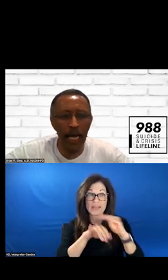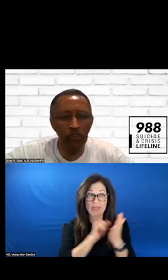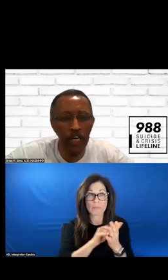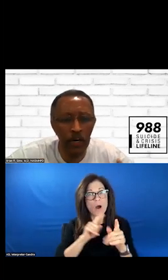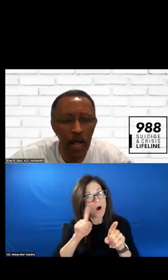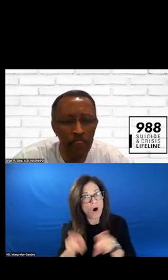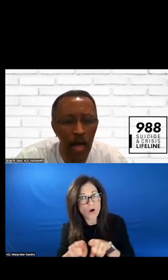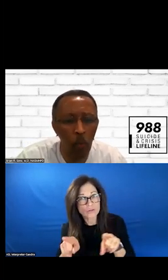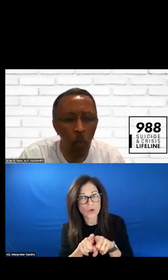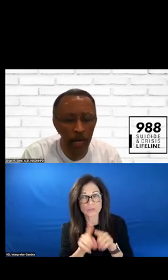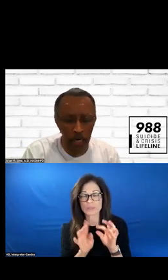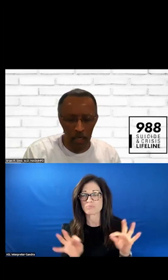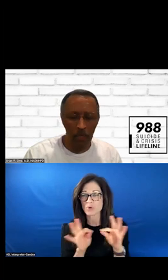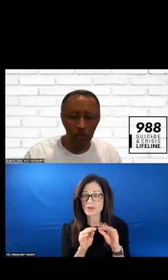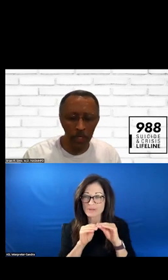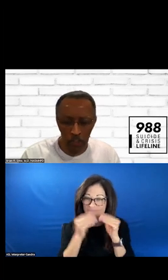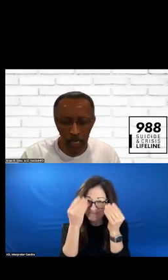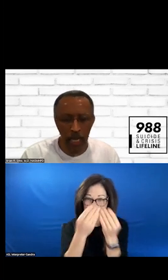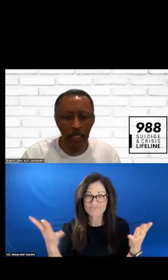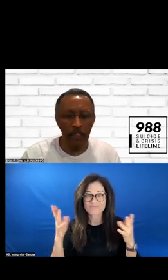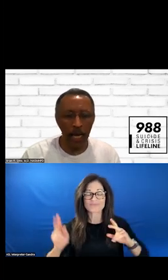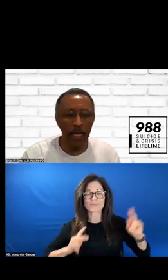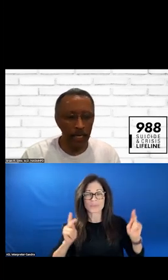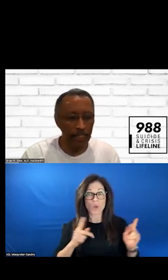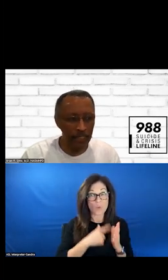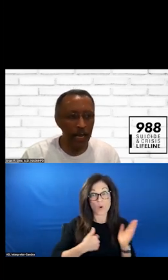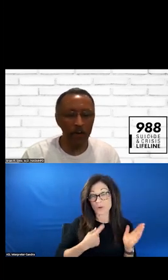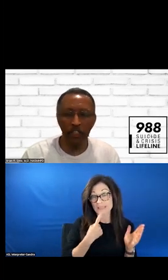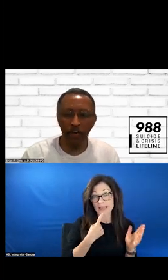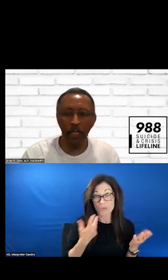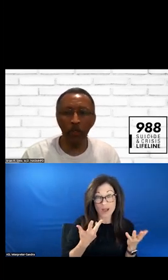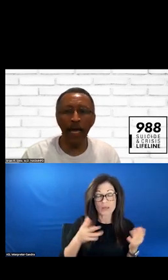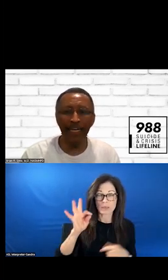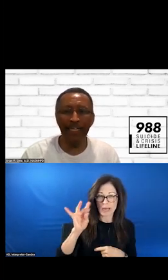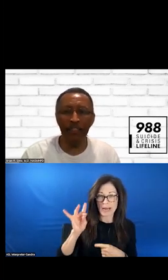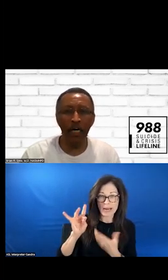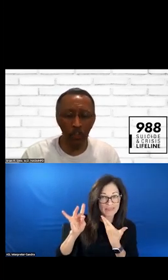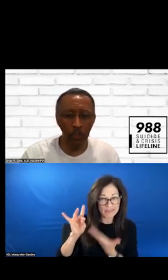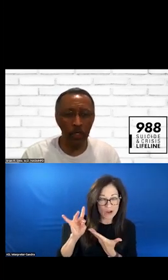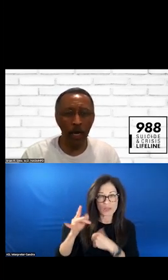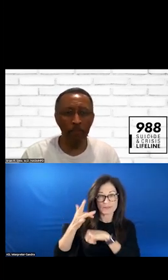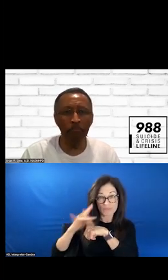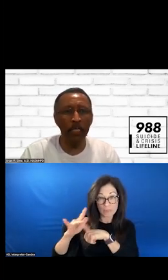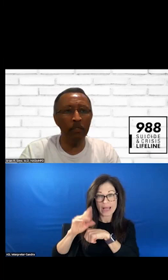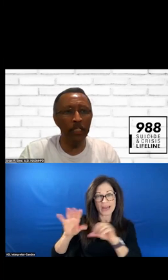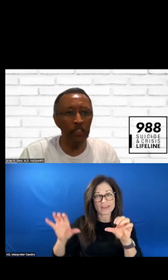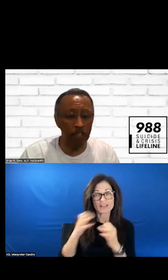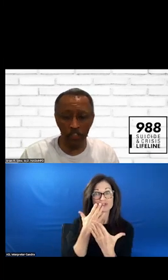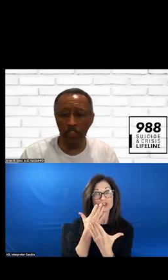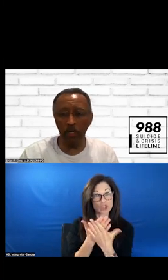GET IT OUT THERE THAT WHAT WE ARE SEEING IS 988 IS THERE AND IT IS AVAILABLE AND IT DOES GOOD. MANY OF THE PLACES HAVE SEEN